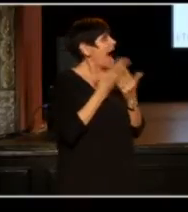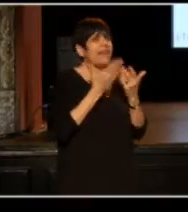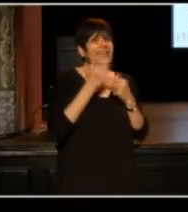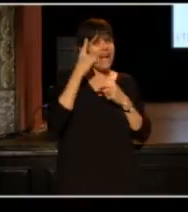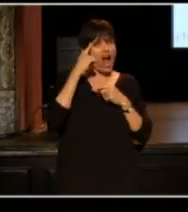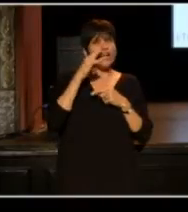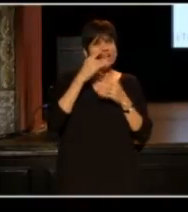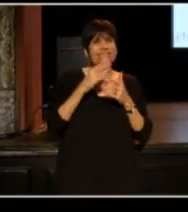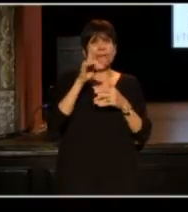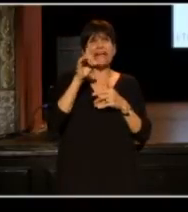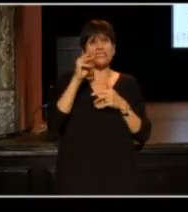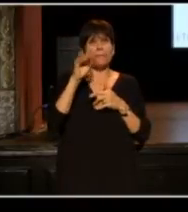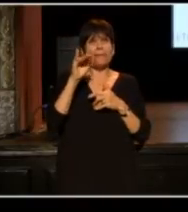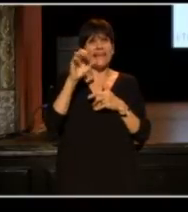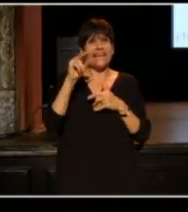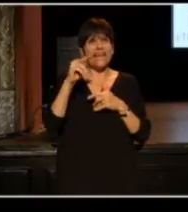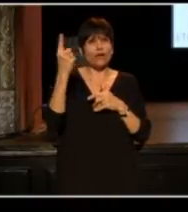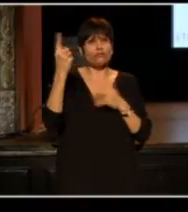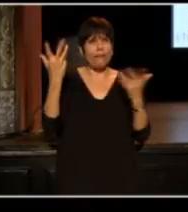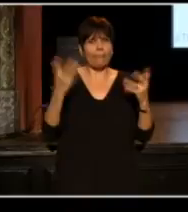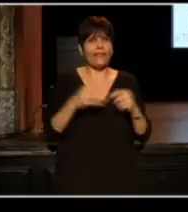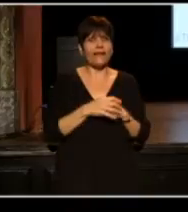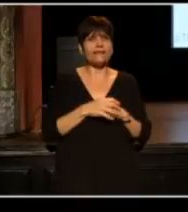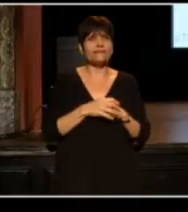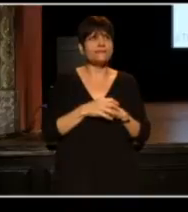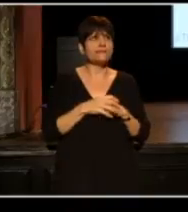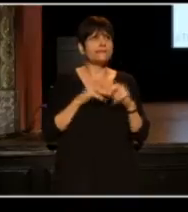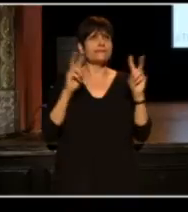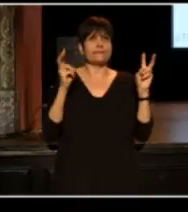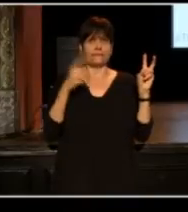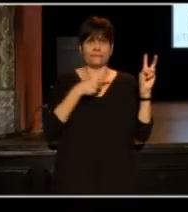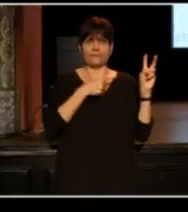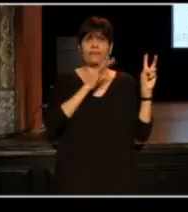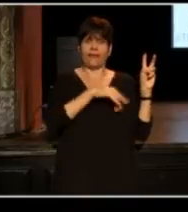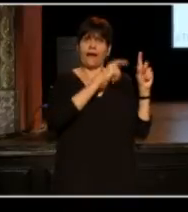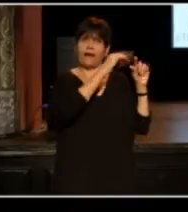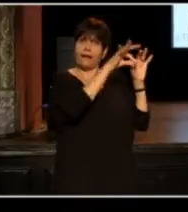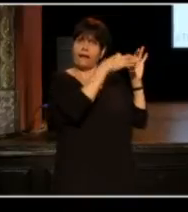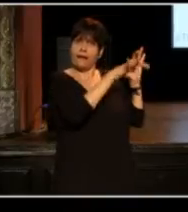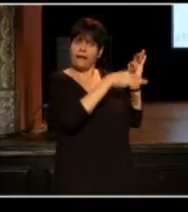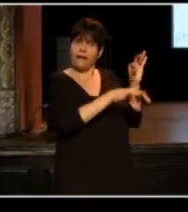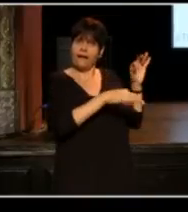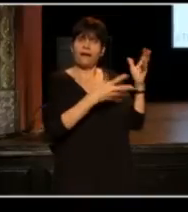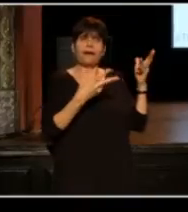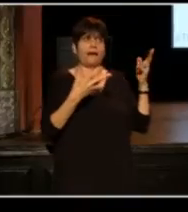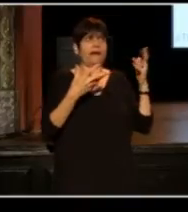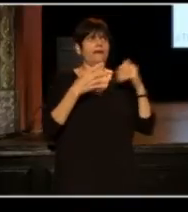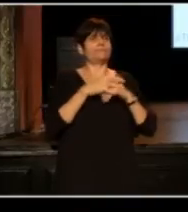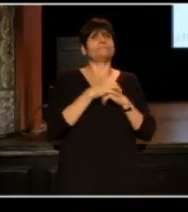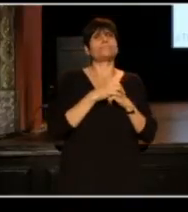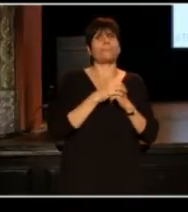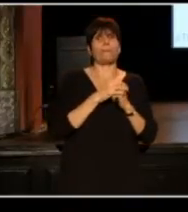What else would they end up as? Chairs? Like they are human children.